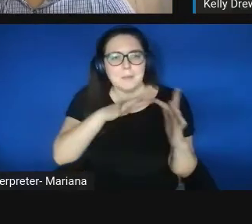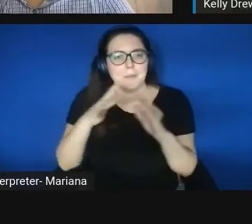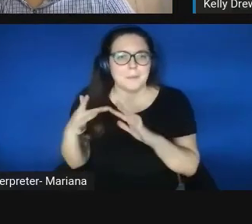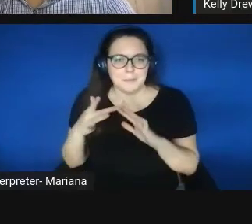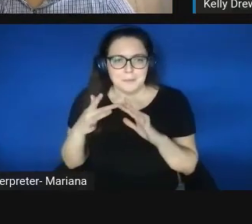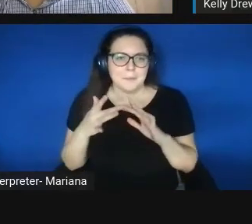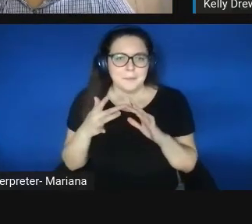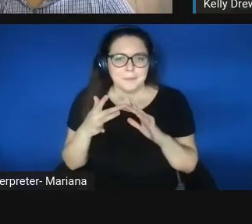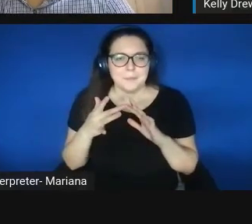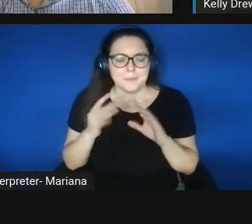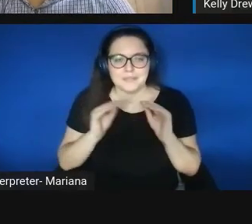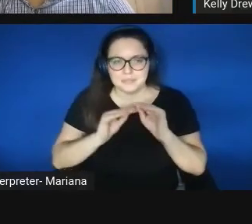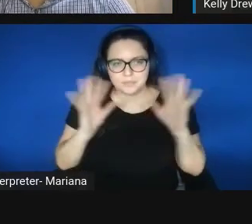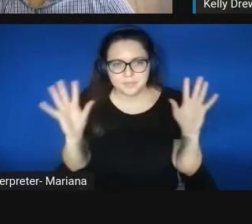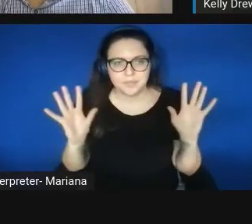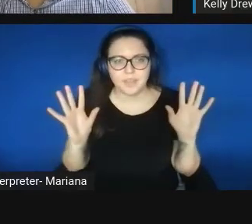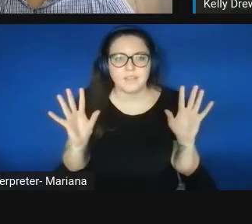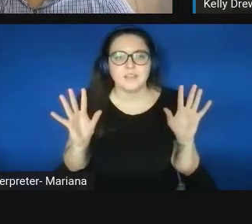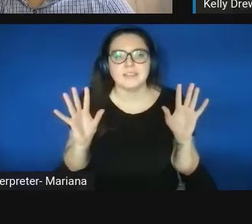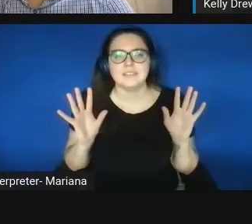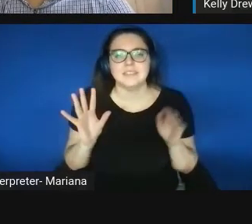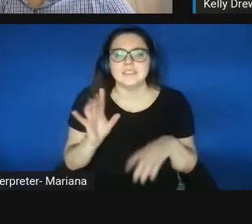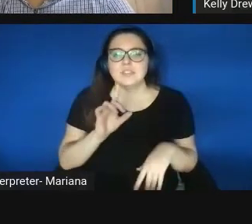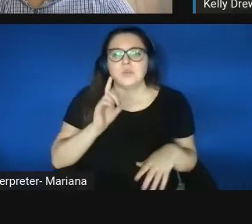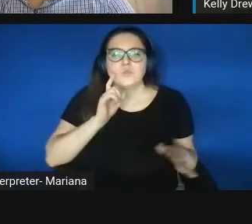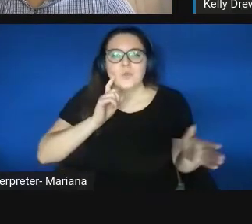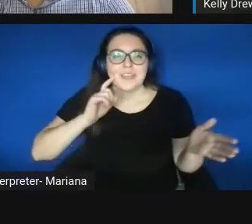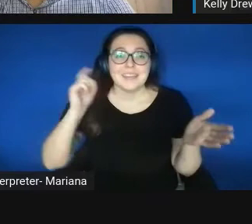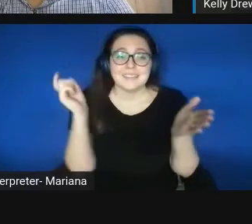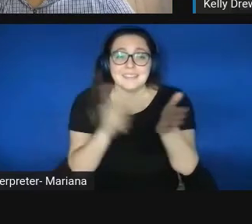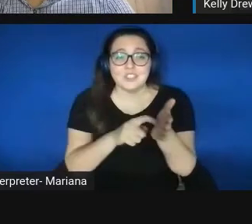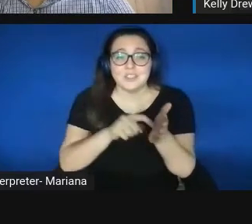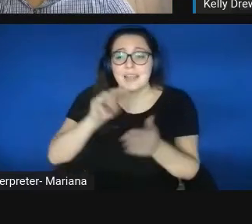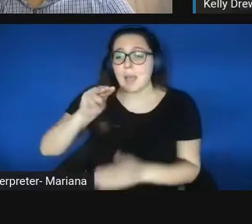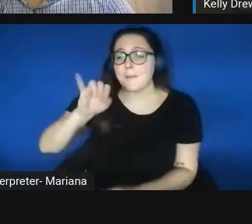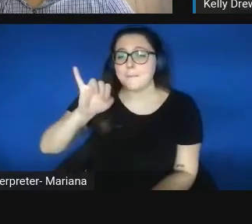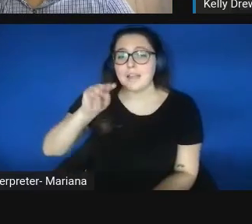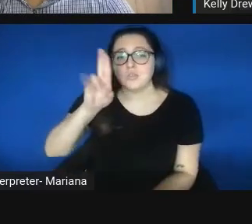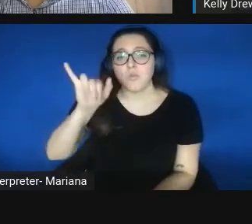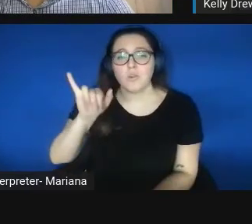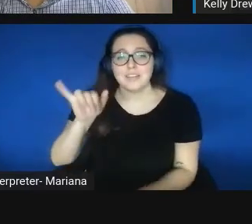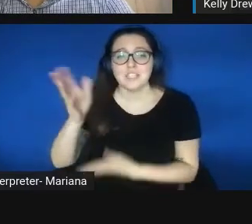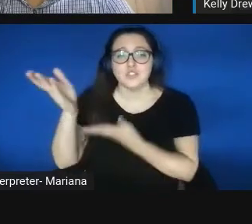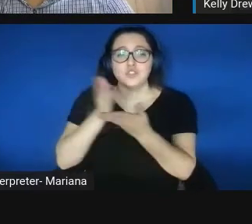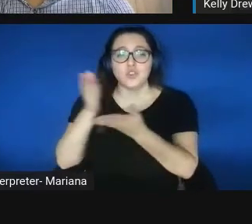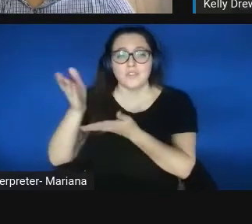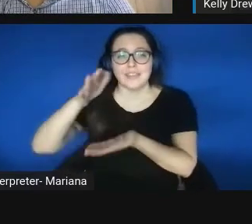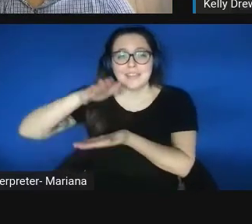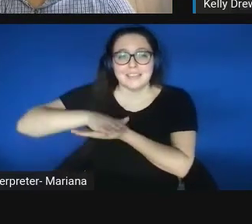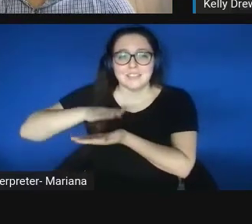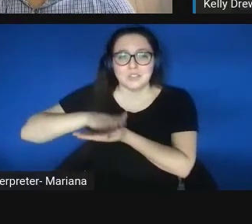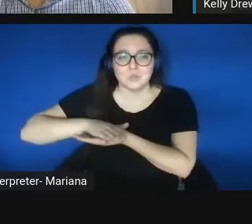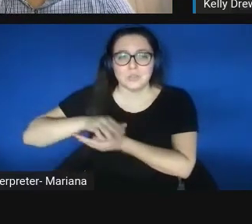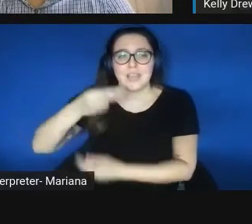and it's a recognition that minority serving institutions, HBCU,